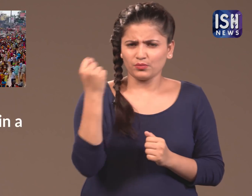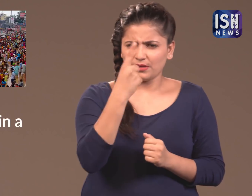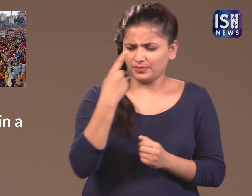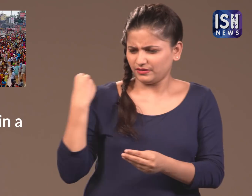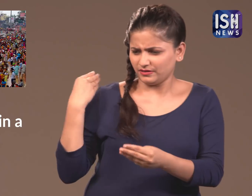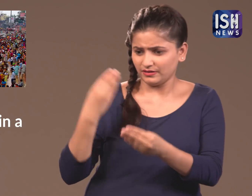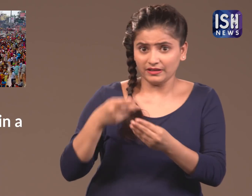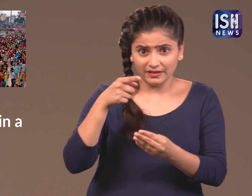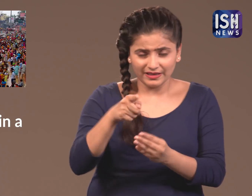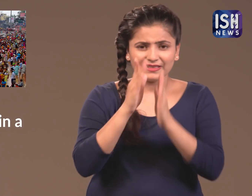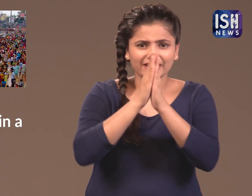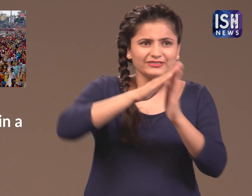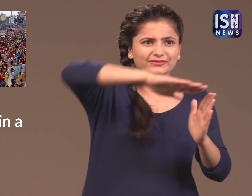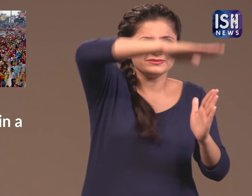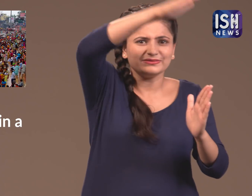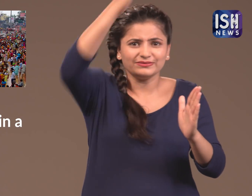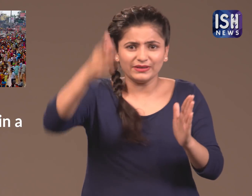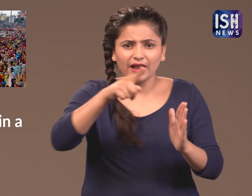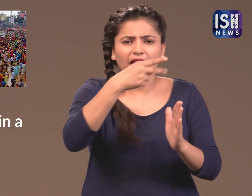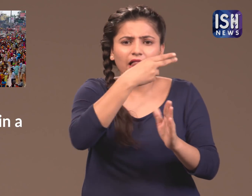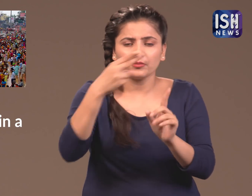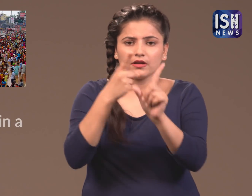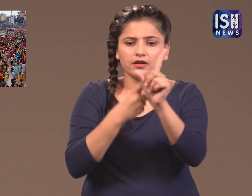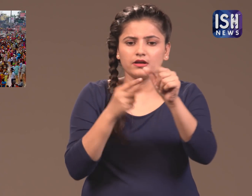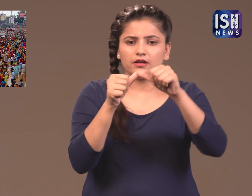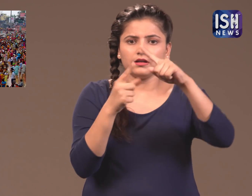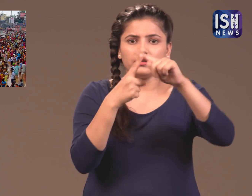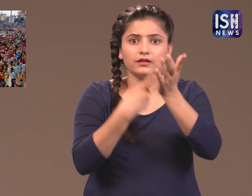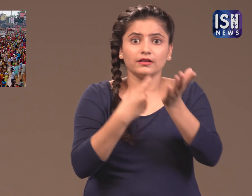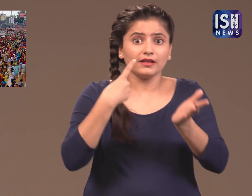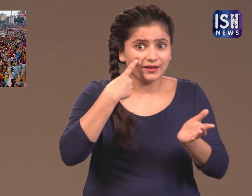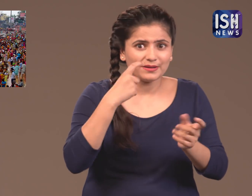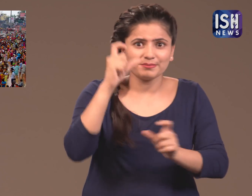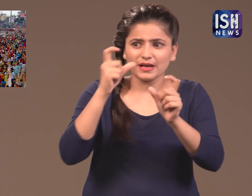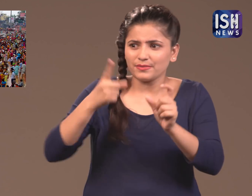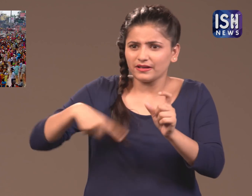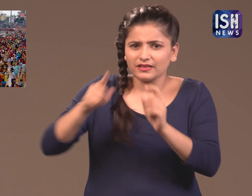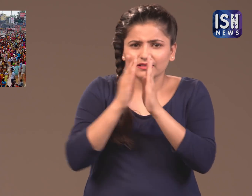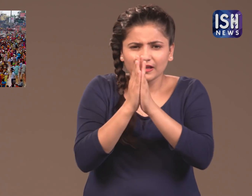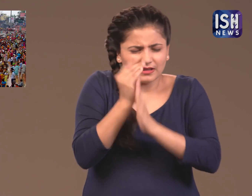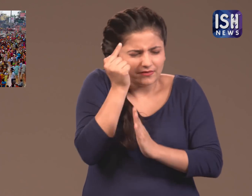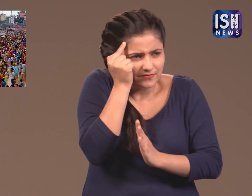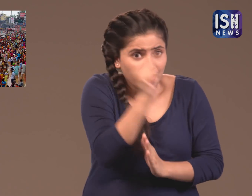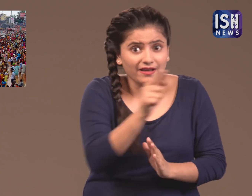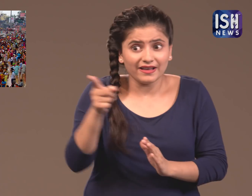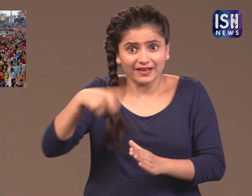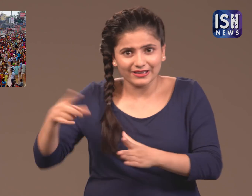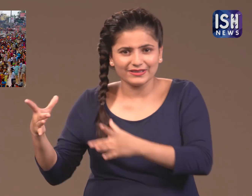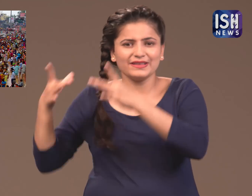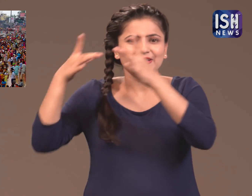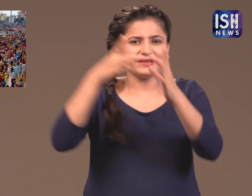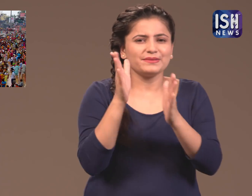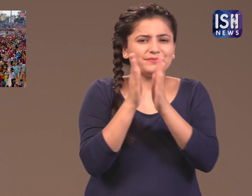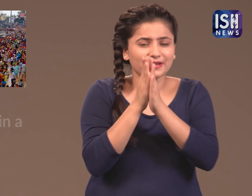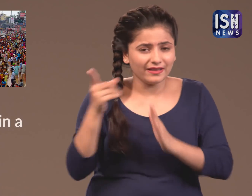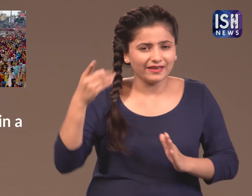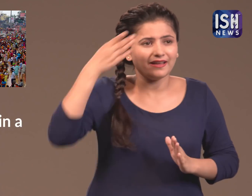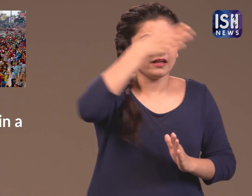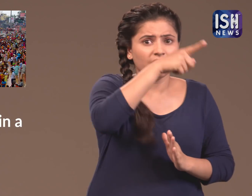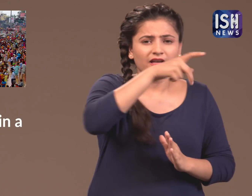One month ago when people started going to the mountains for the Yatra,